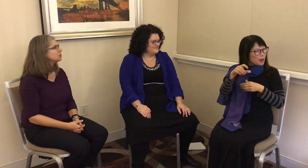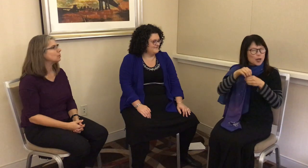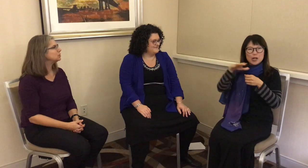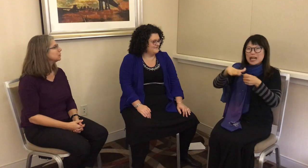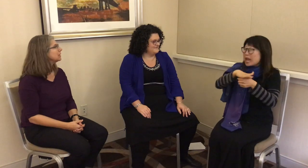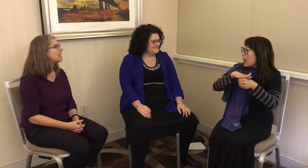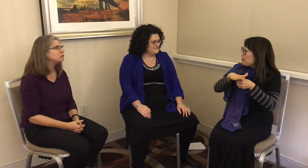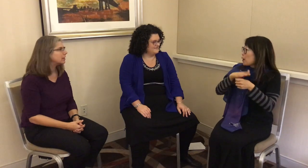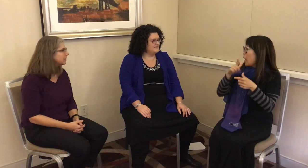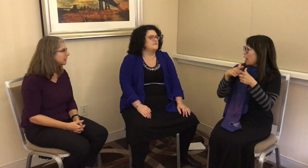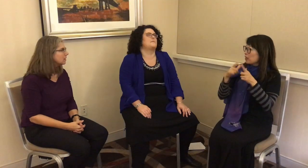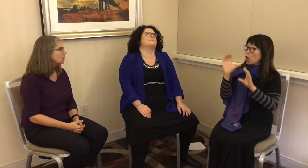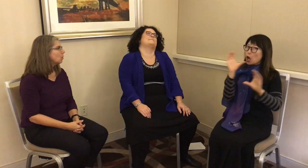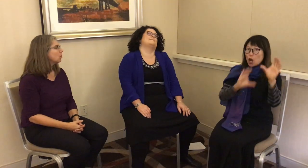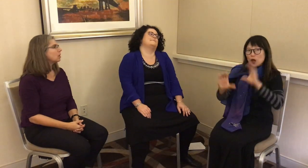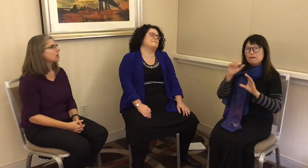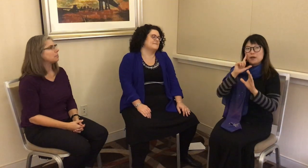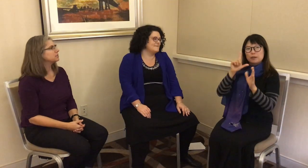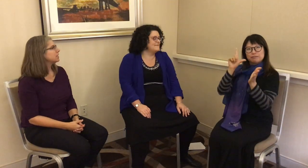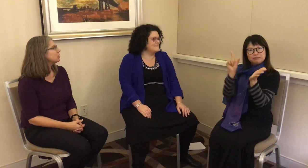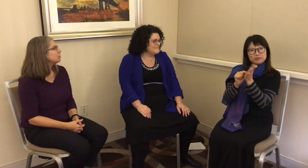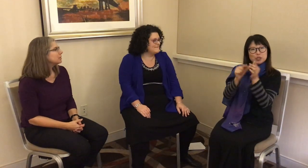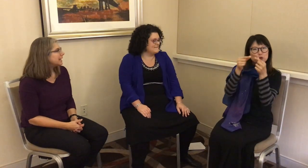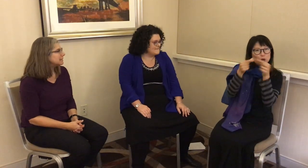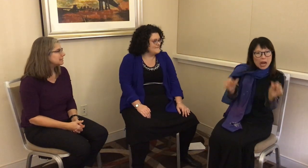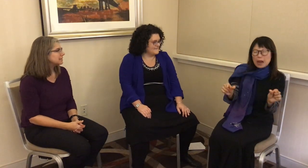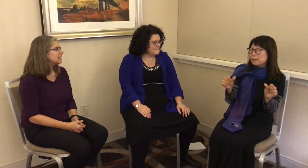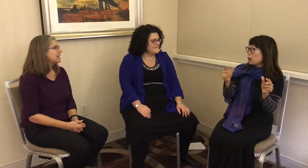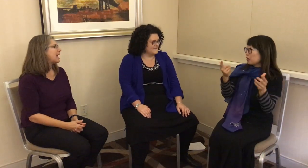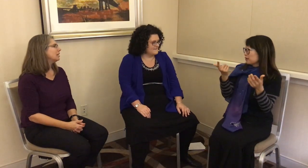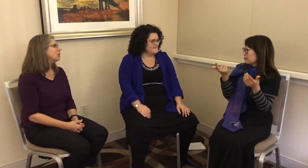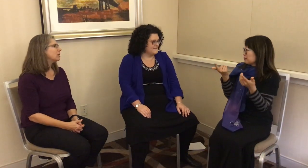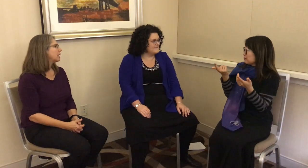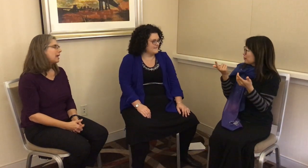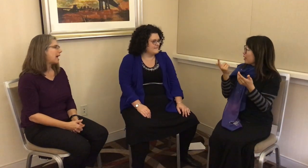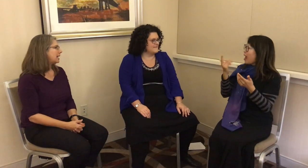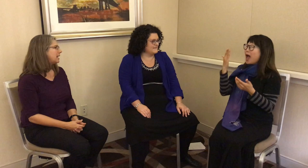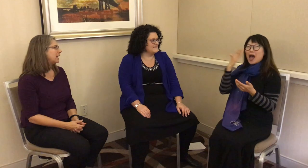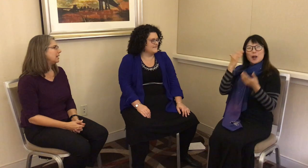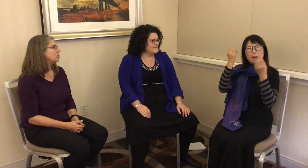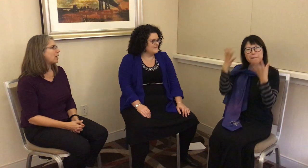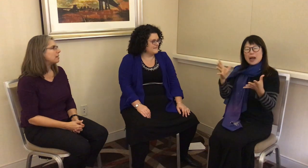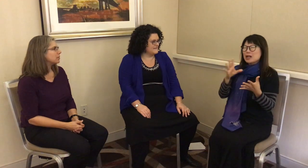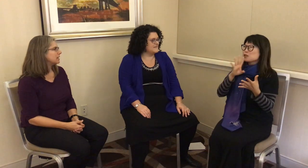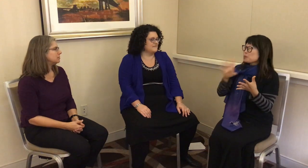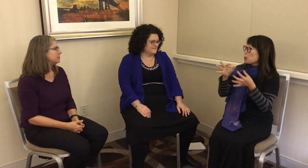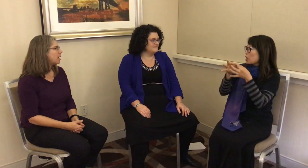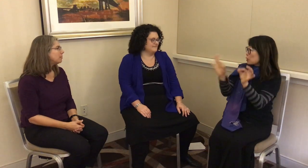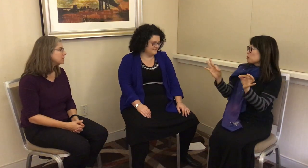can’t go into a library or a particular place and look at a grammar that has been